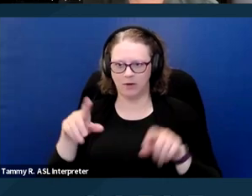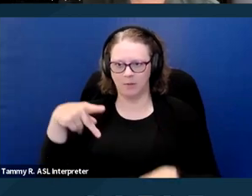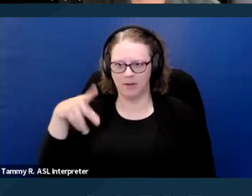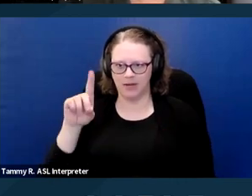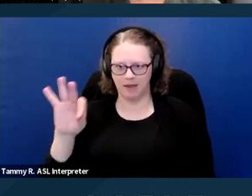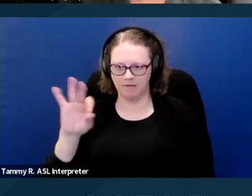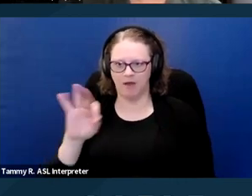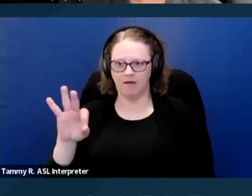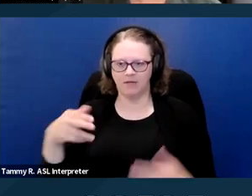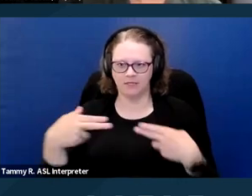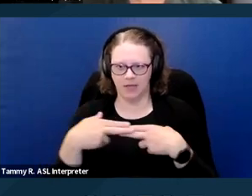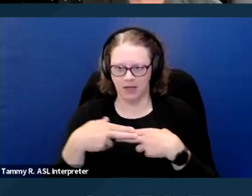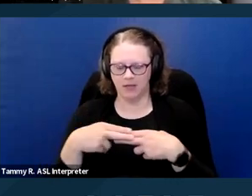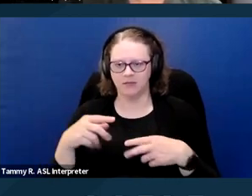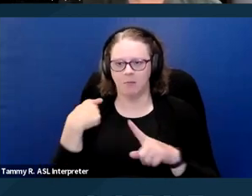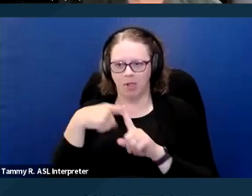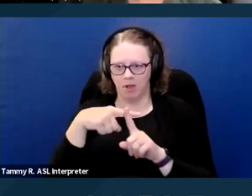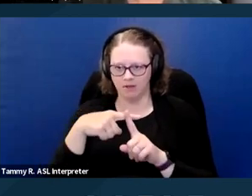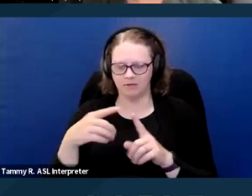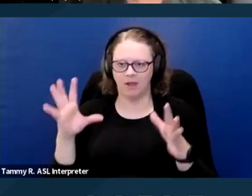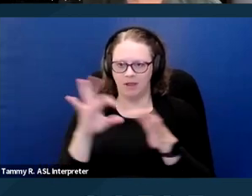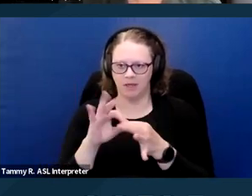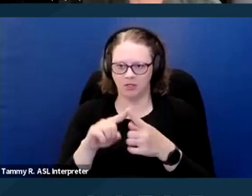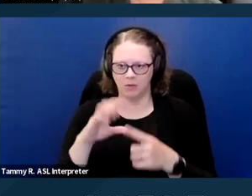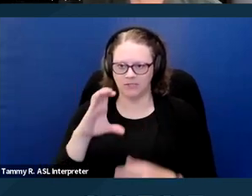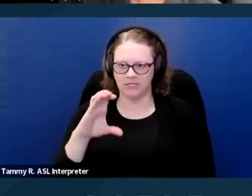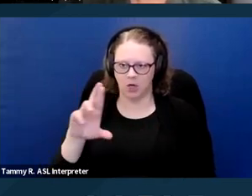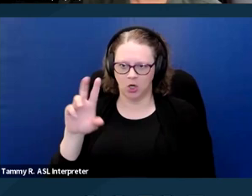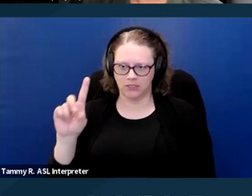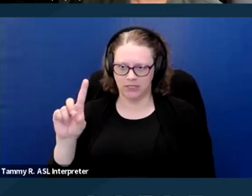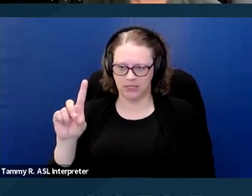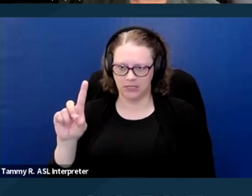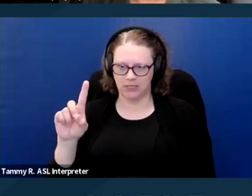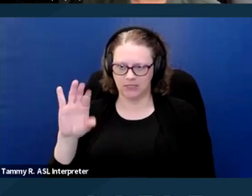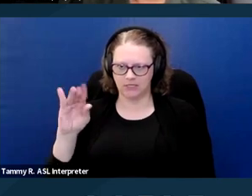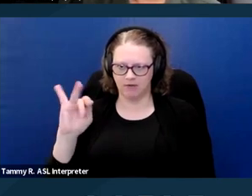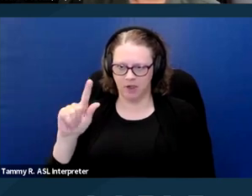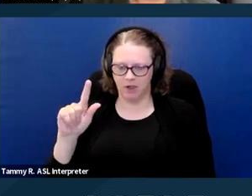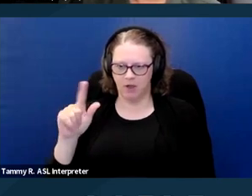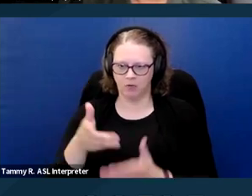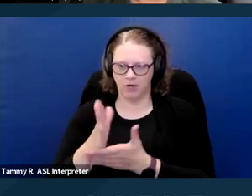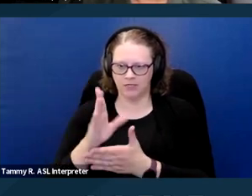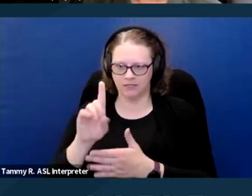with the link to the CRD information. No questions really.